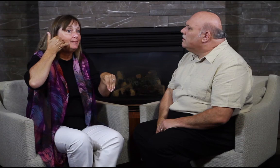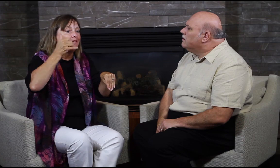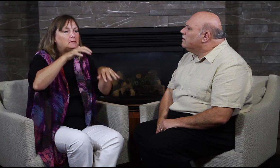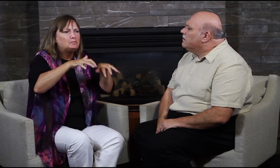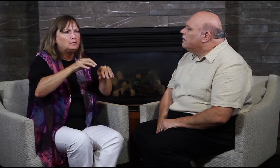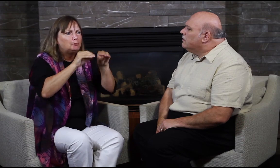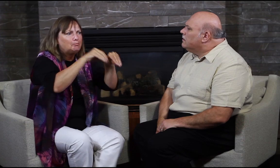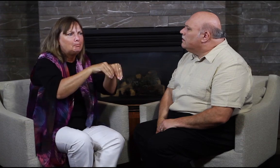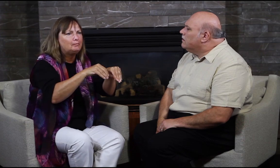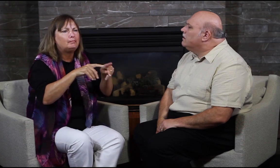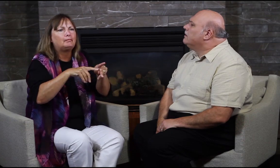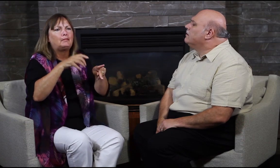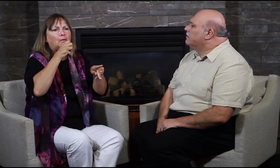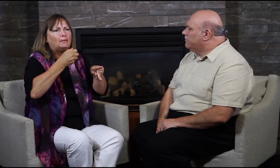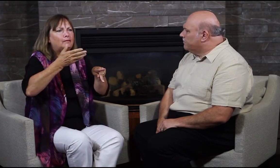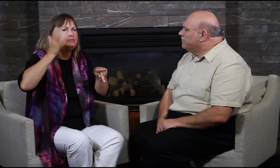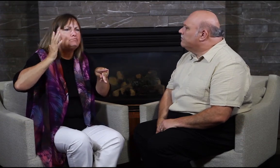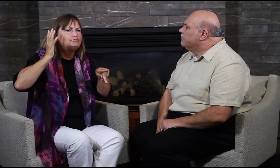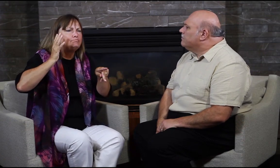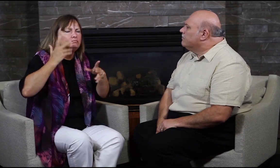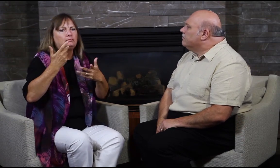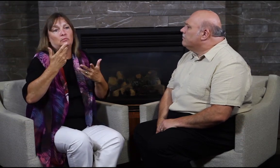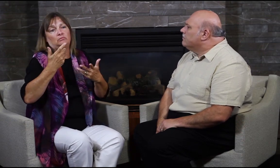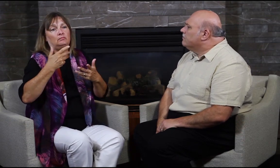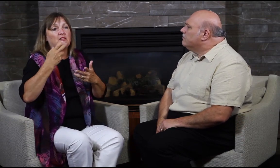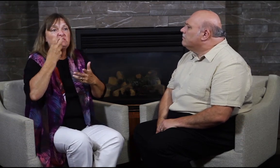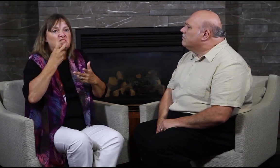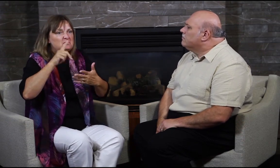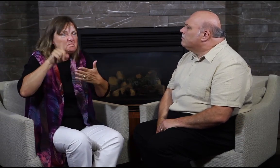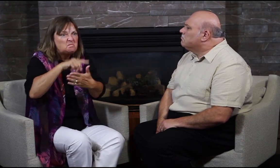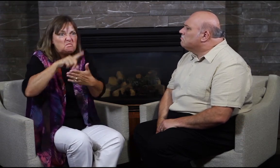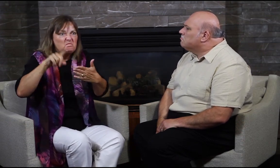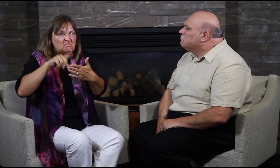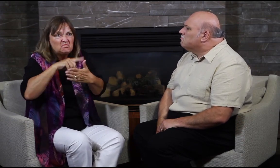displayed. We don’t want the Deaf Culture Centre